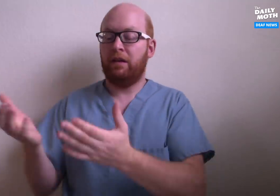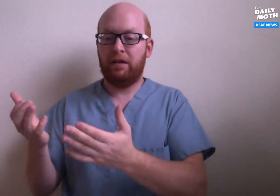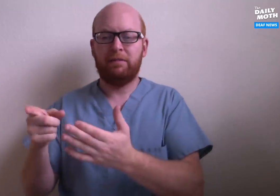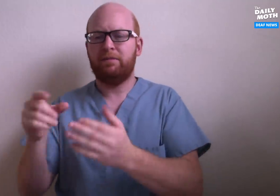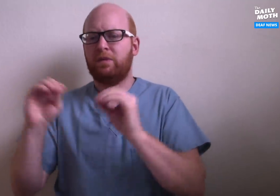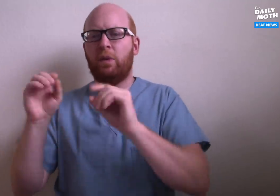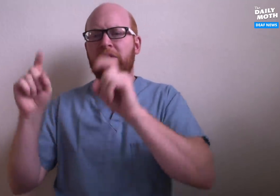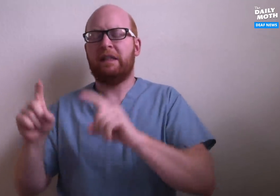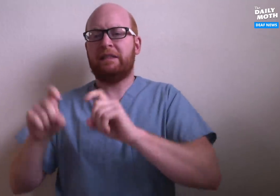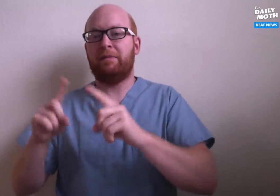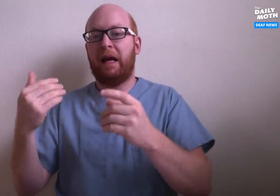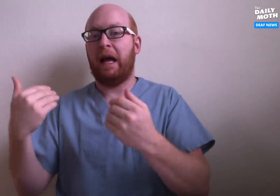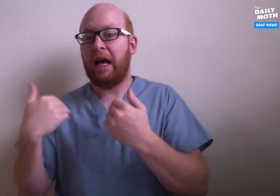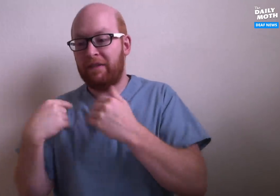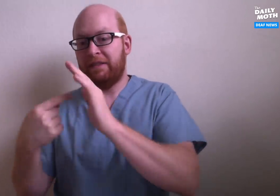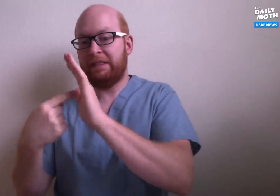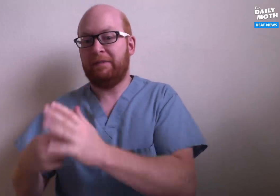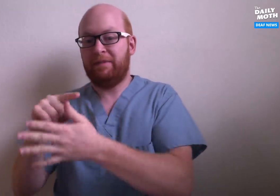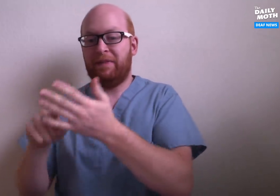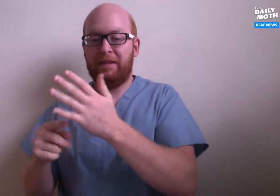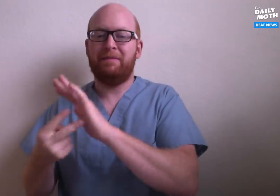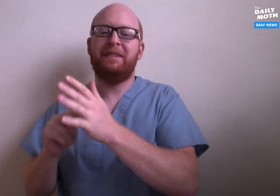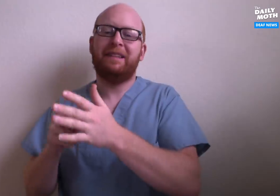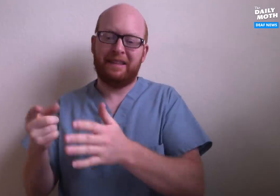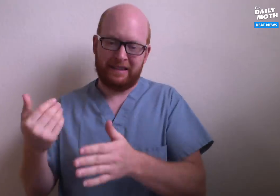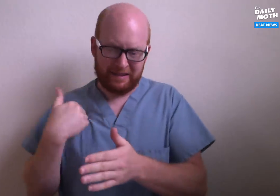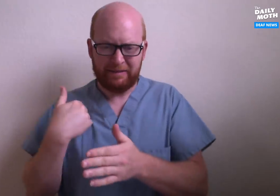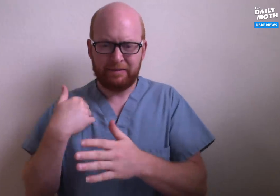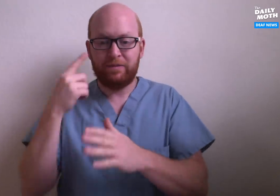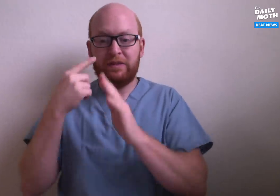The second way is by looking at symptoms without testing.